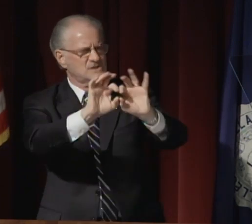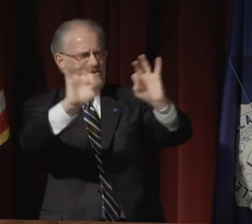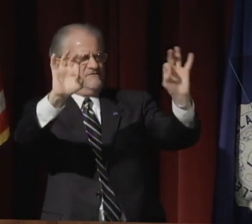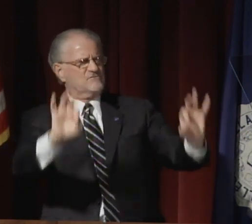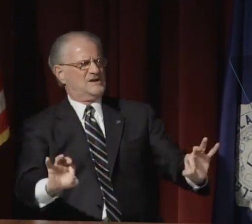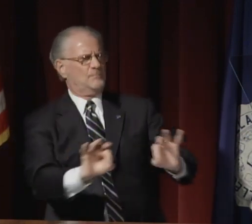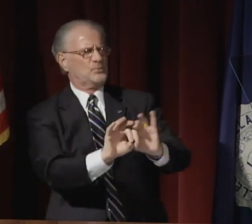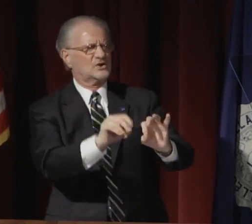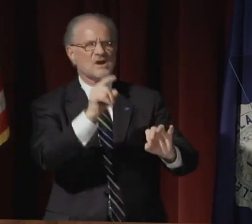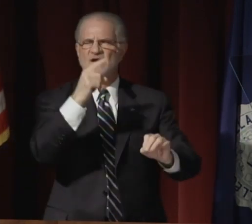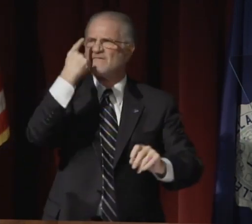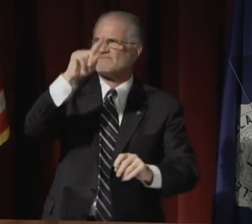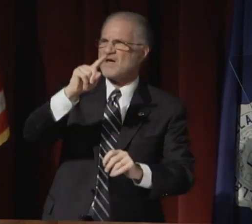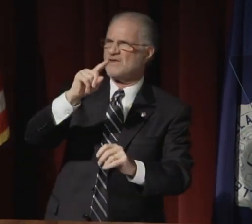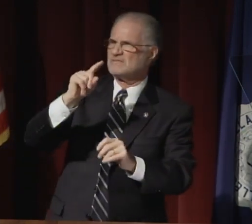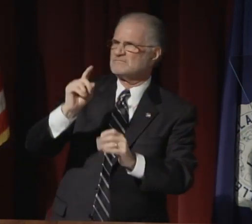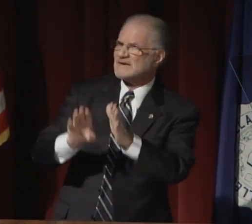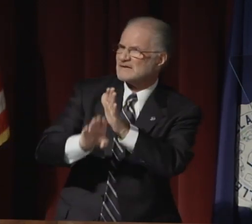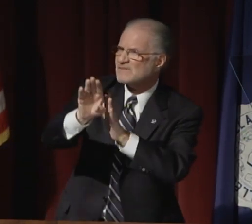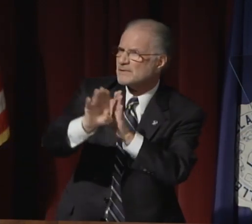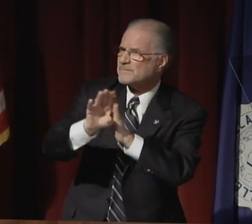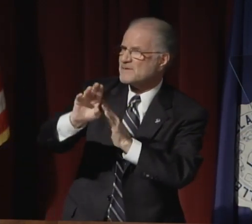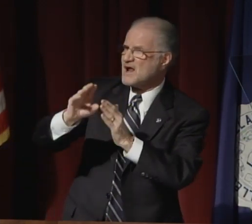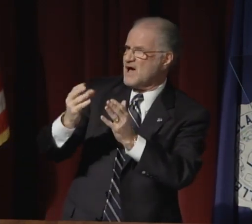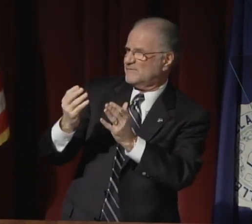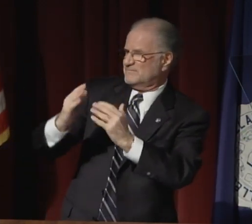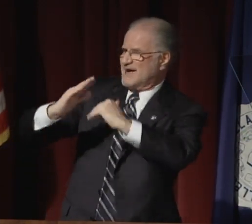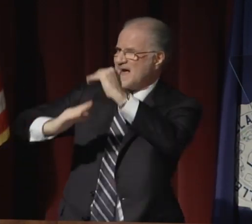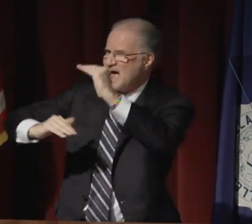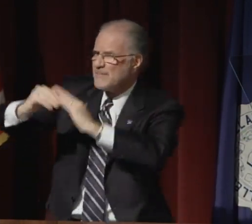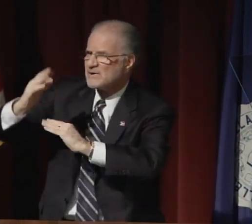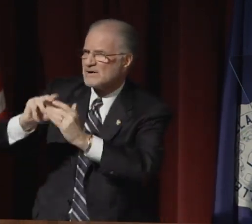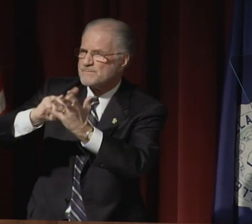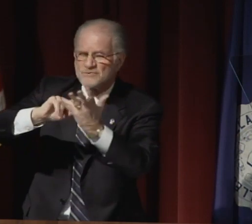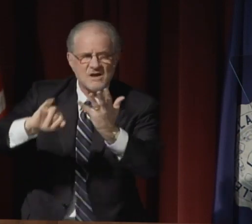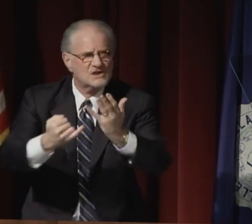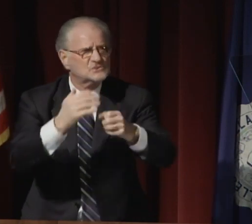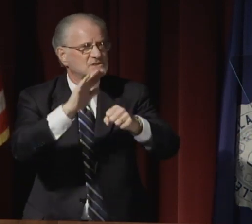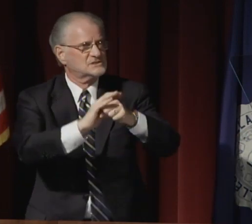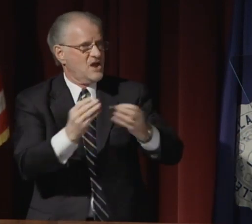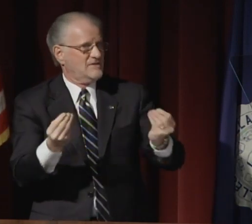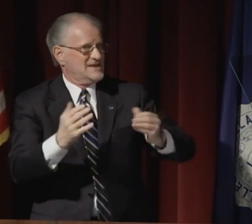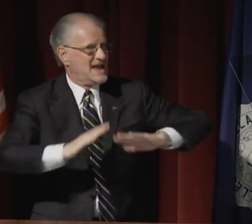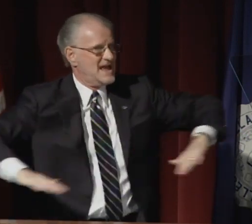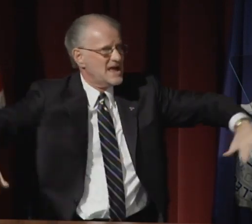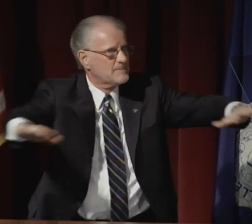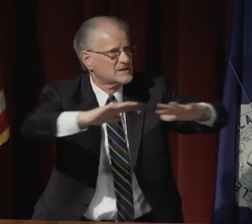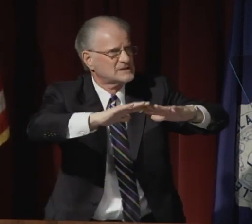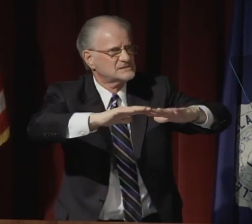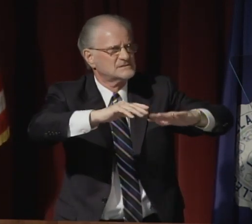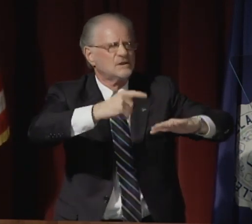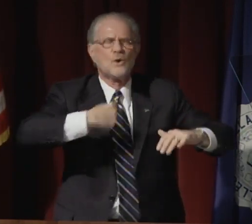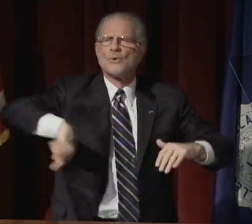to prepare a master plan. It establishes a framework for the development